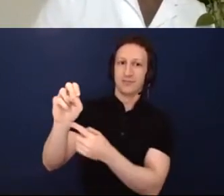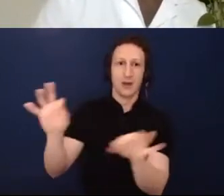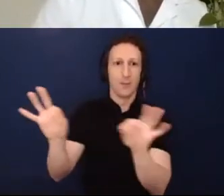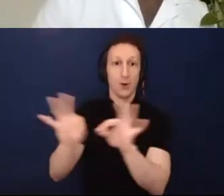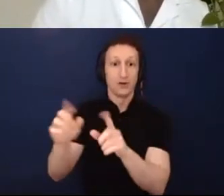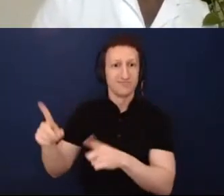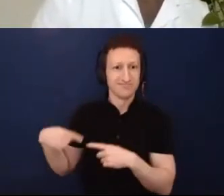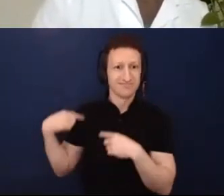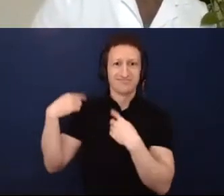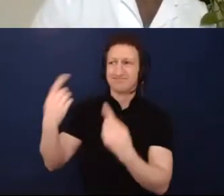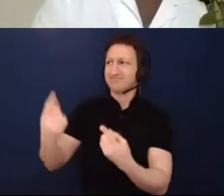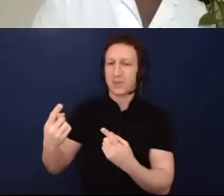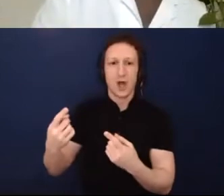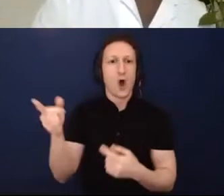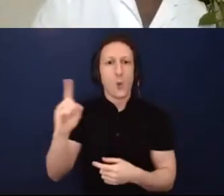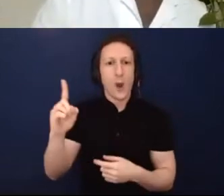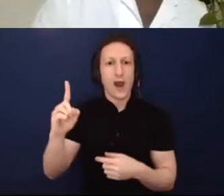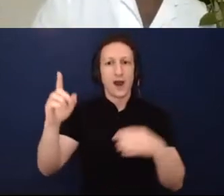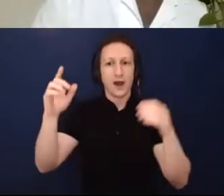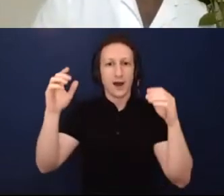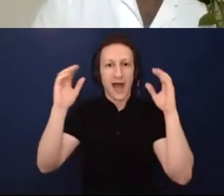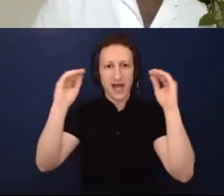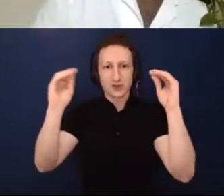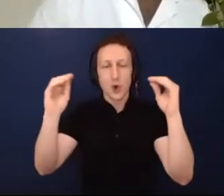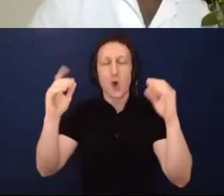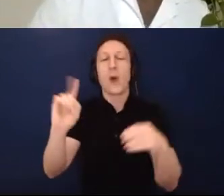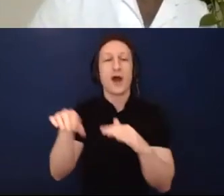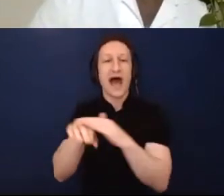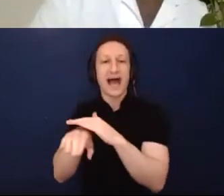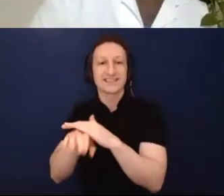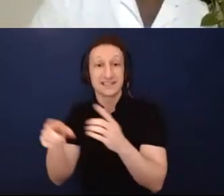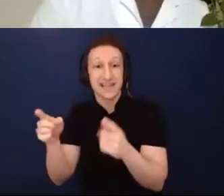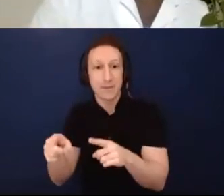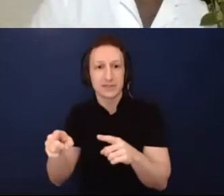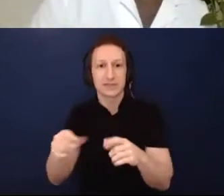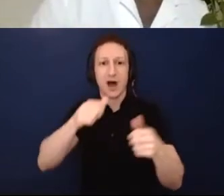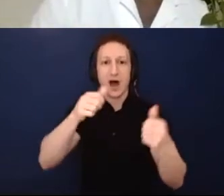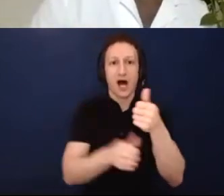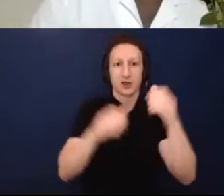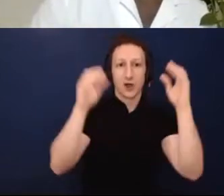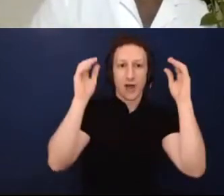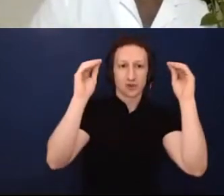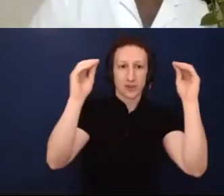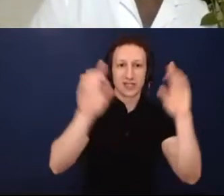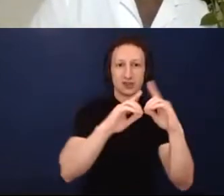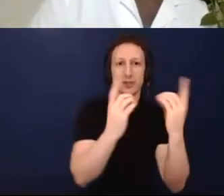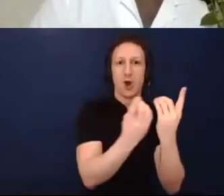departments, but when we see education being cut in many ways, we also